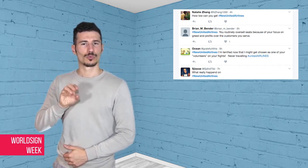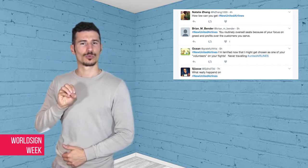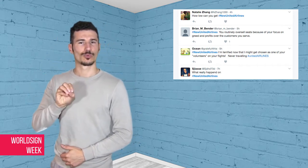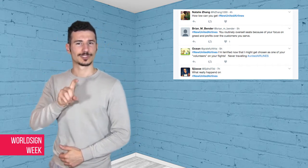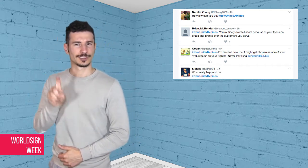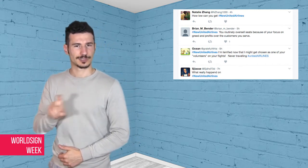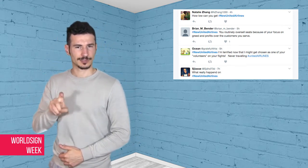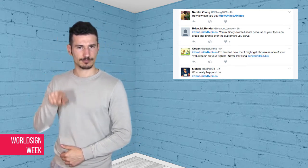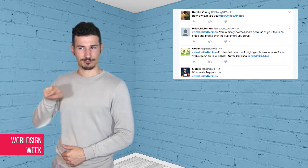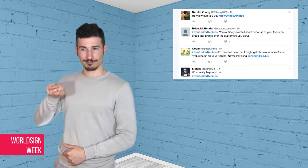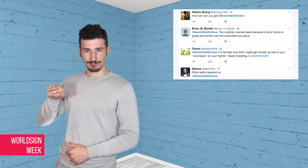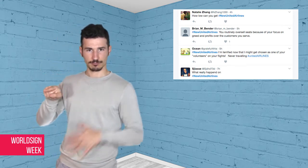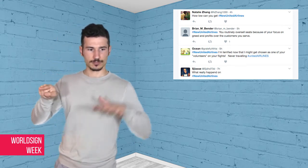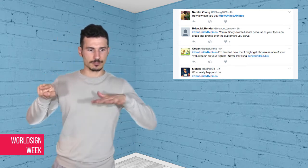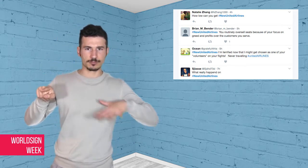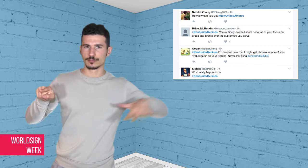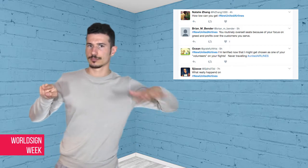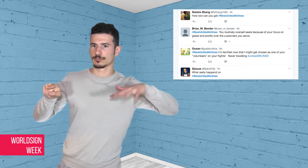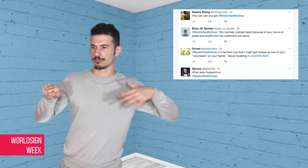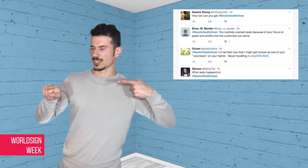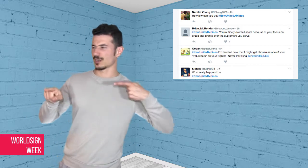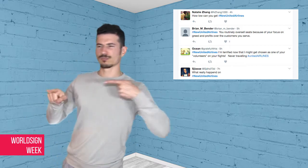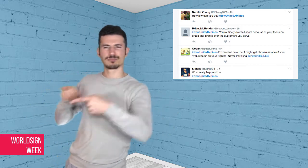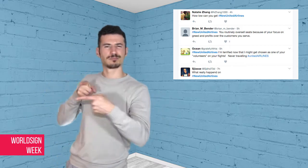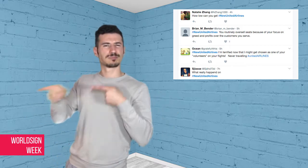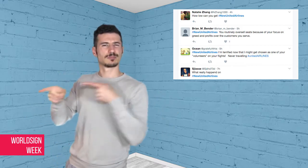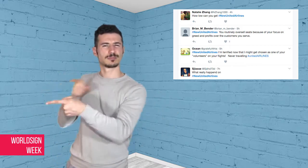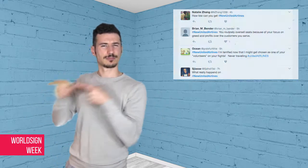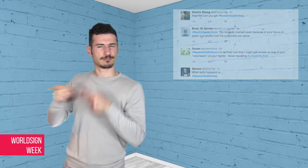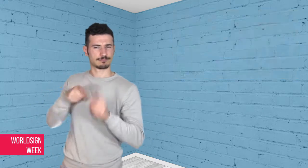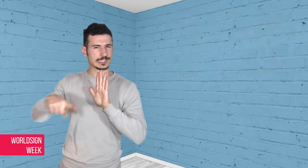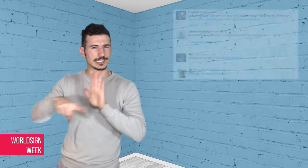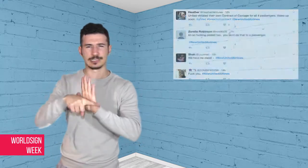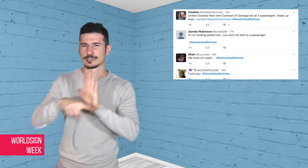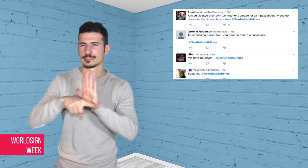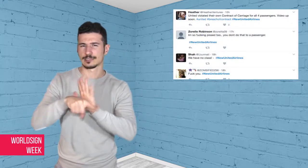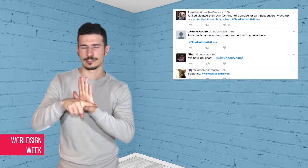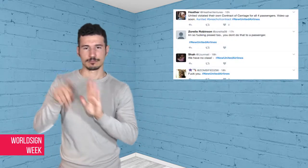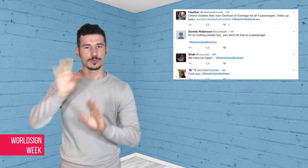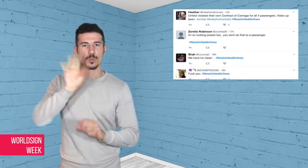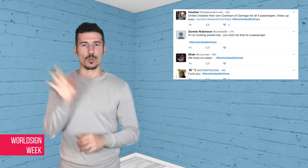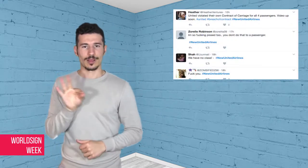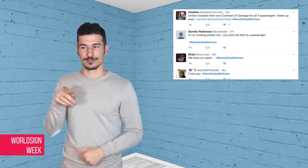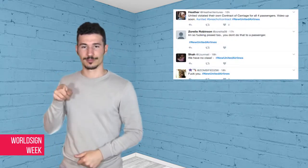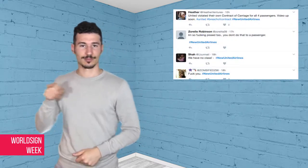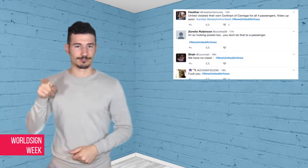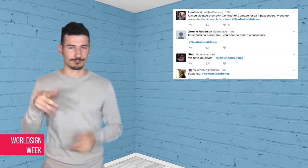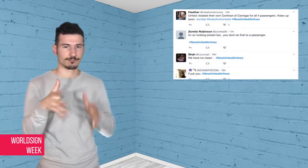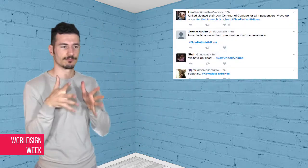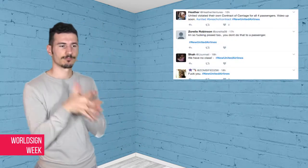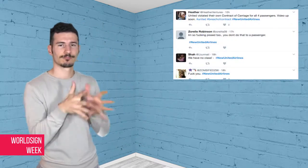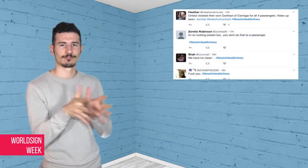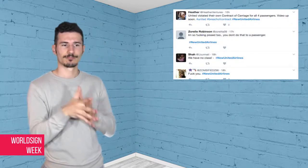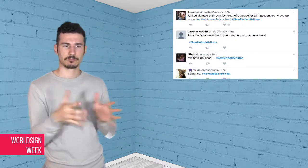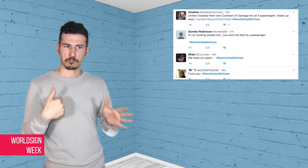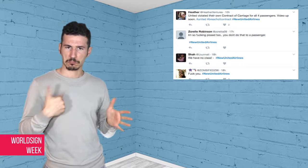calling the violent removal “passenger re-accommodating”. Now with a massive